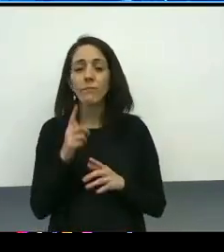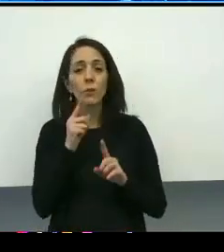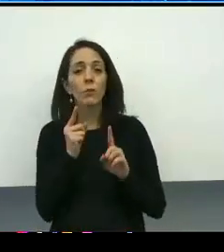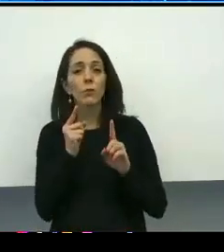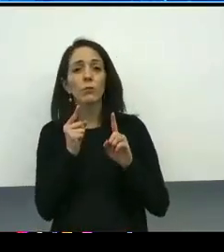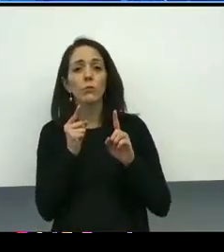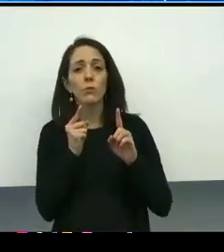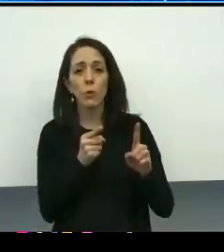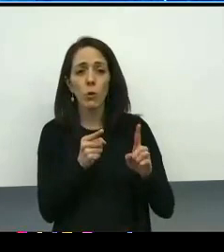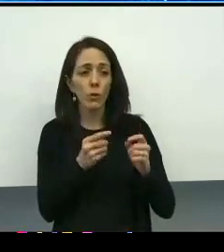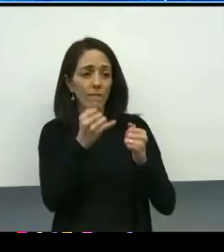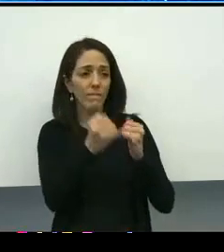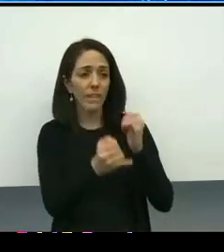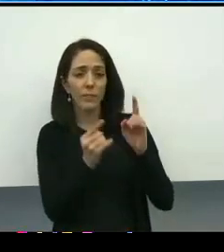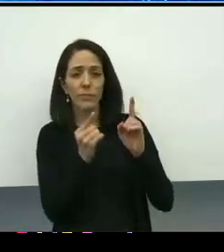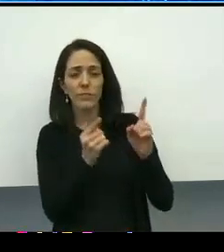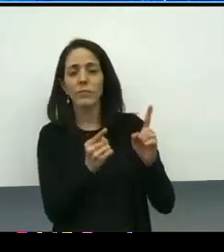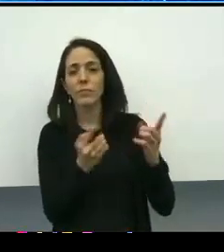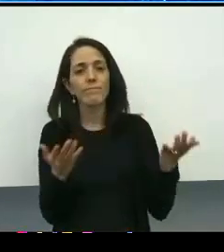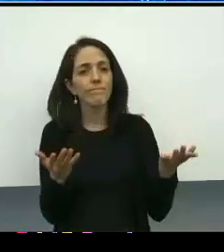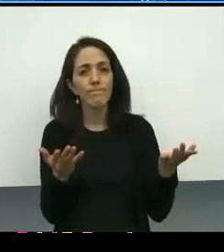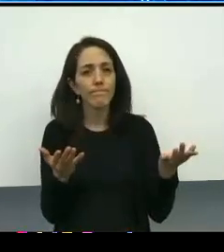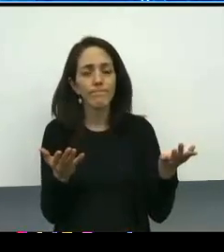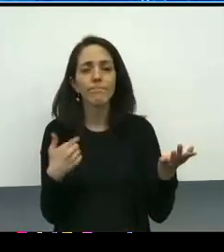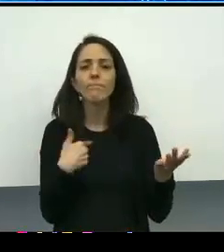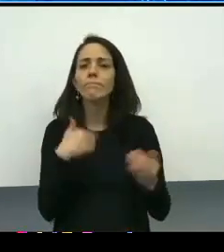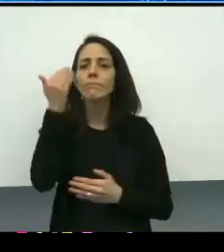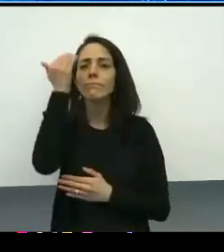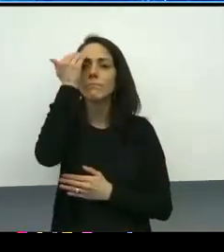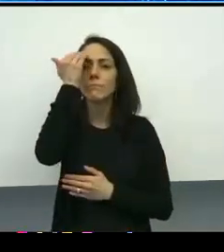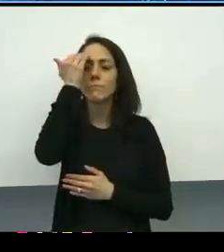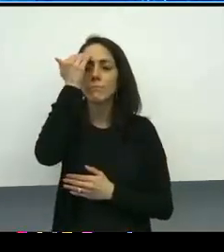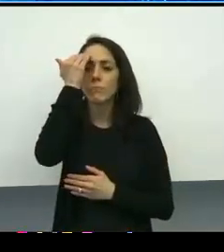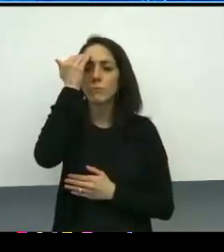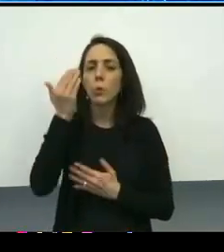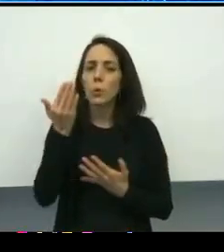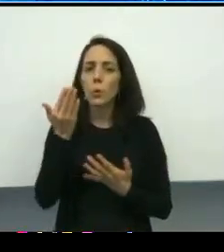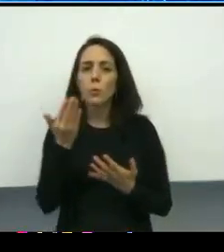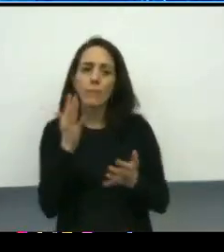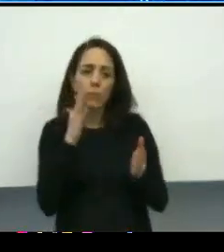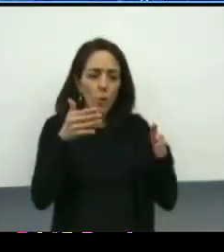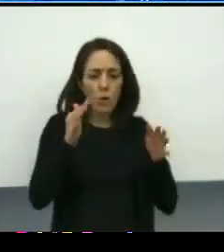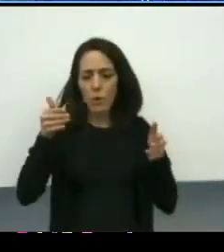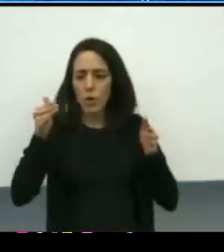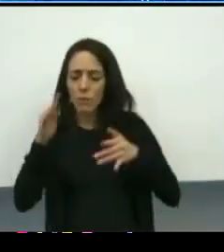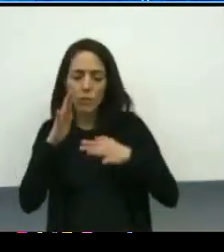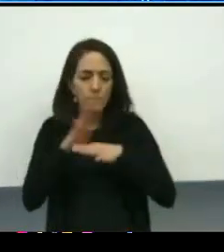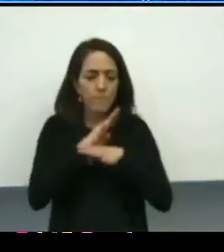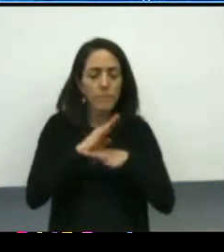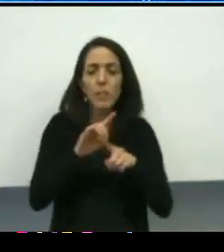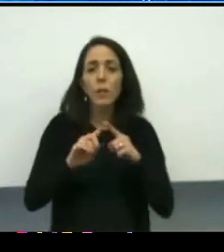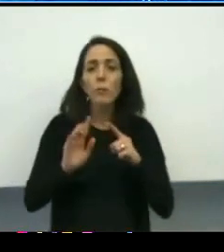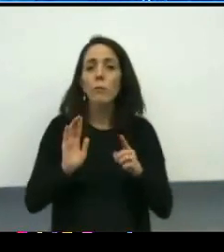And we acknowledge that there's a tension between the two at times, and it is our role to express that tension,